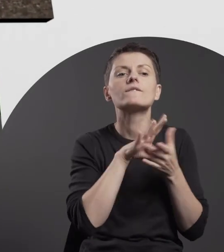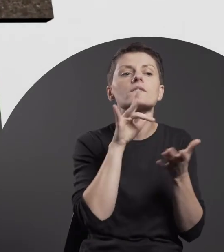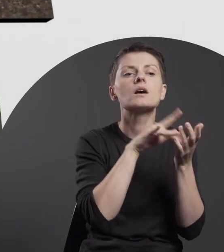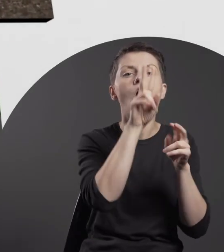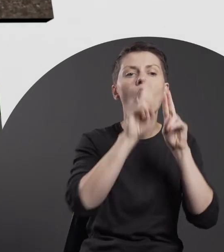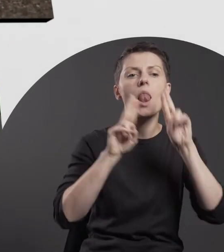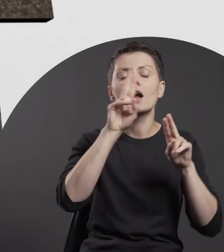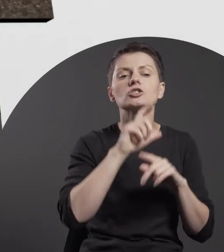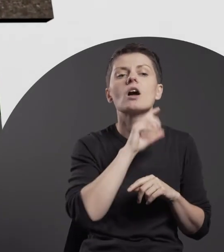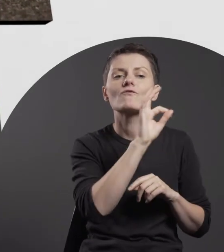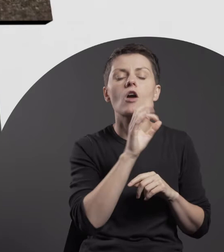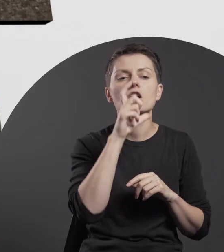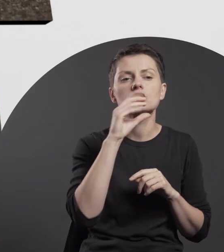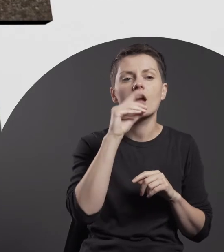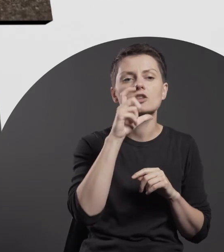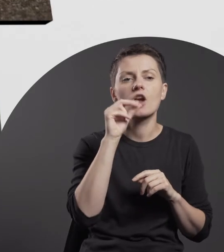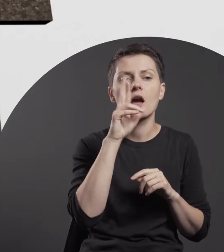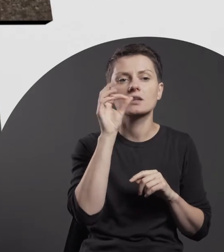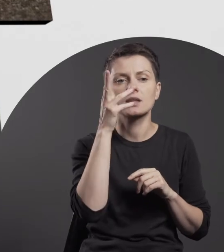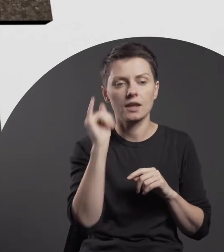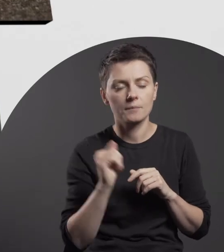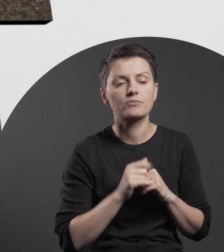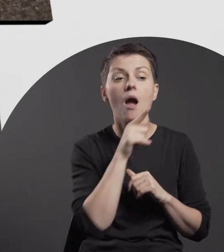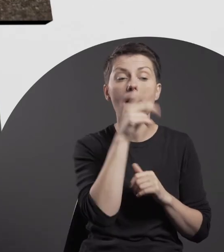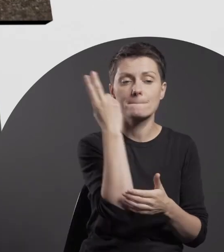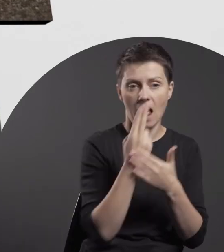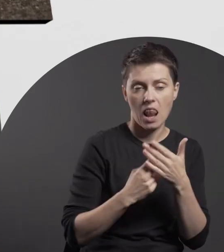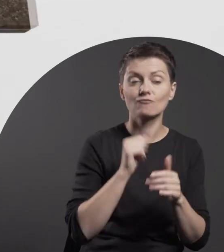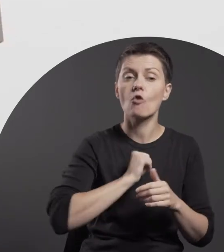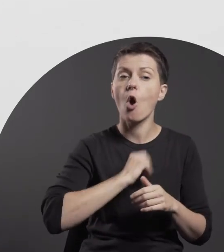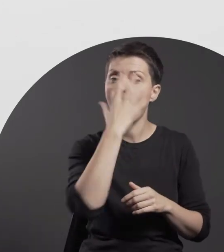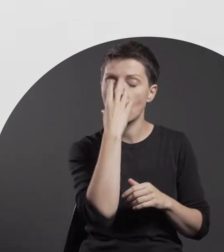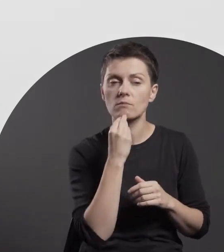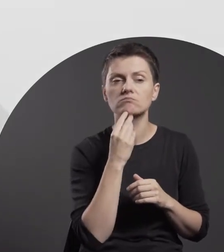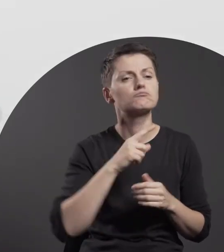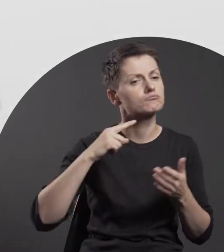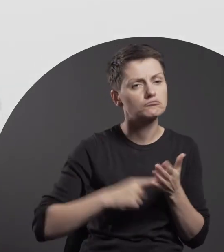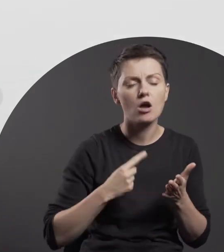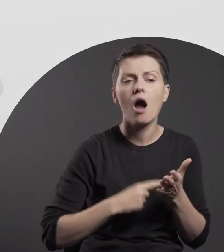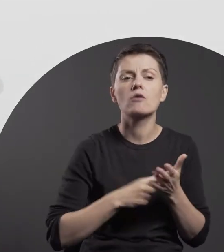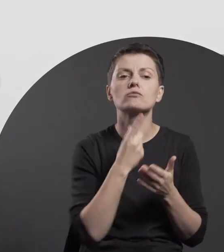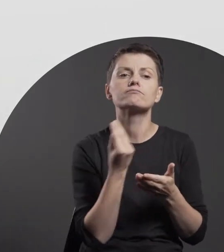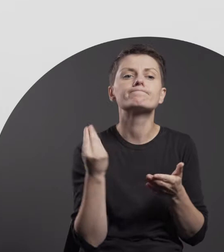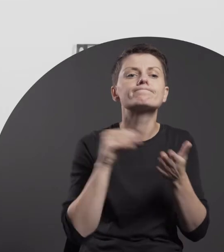Ciecierski is a visual artist whose output is typified by draughtsmanship that he introduces into his paintings.